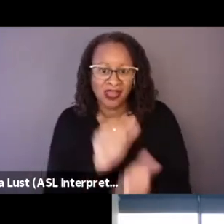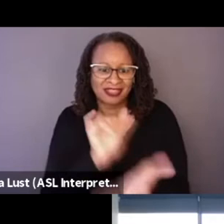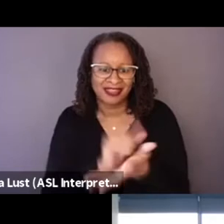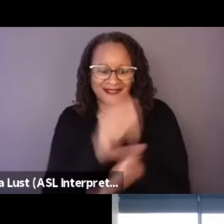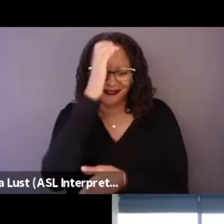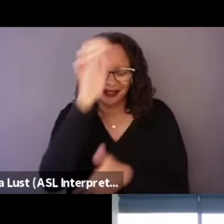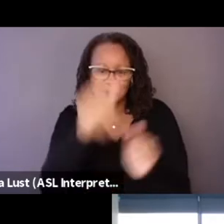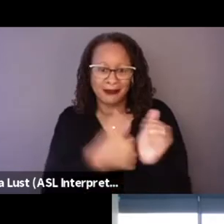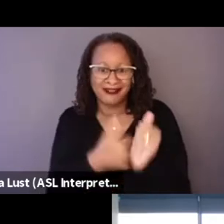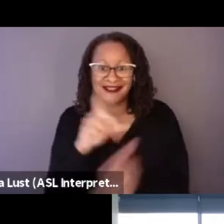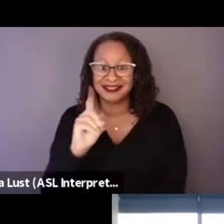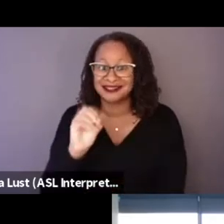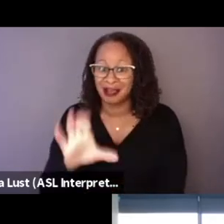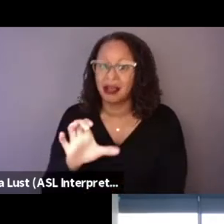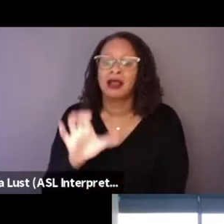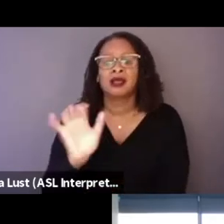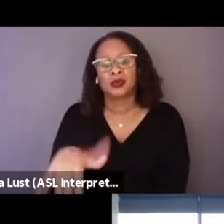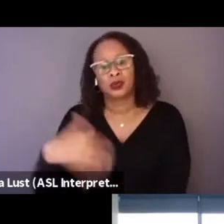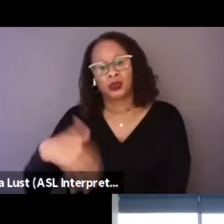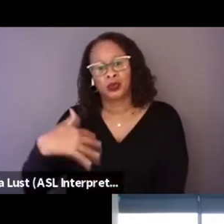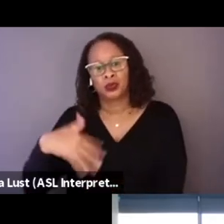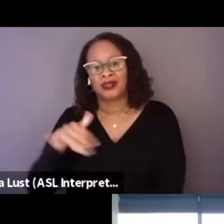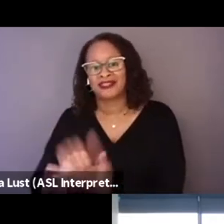was definitely foreign to me.